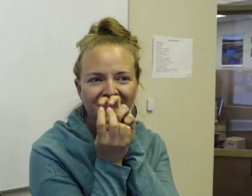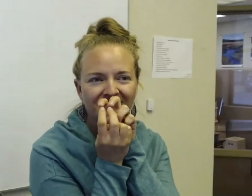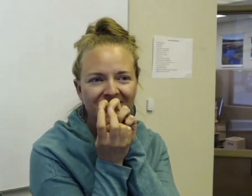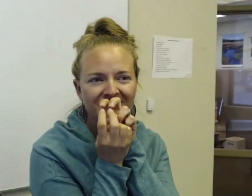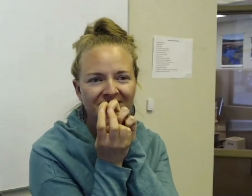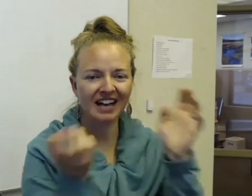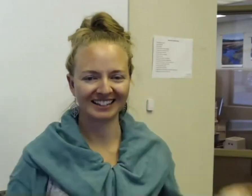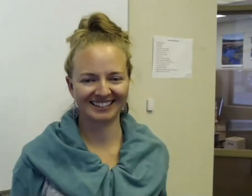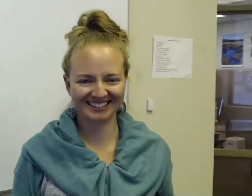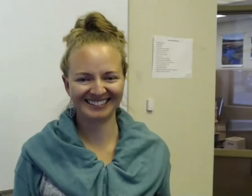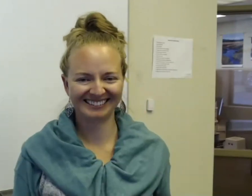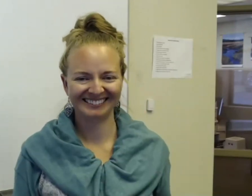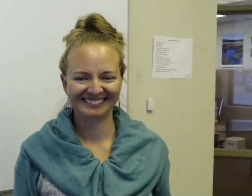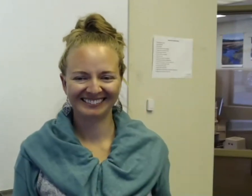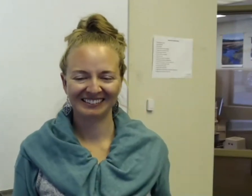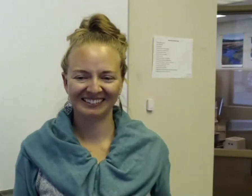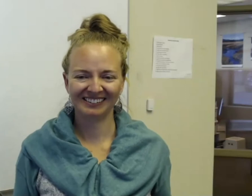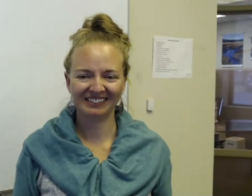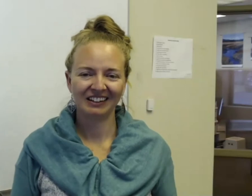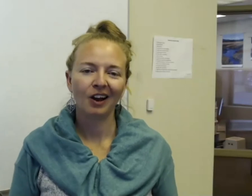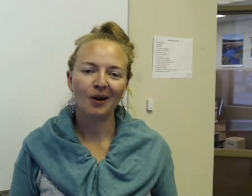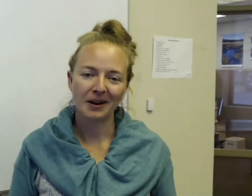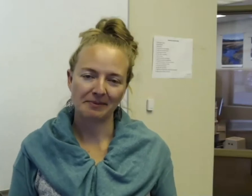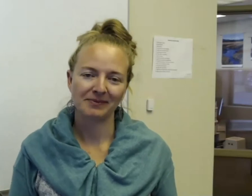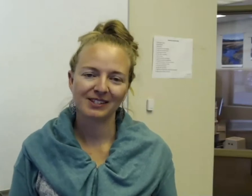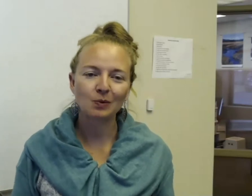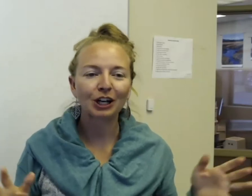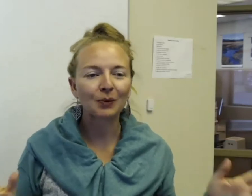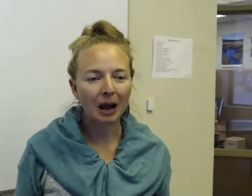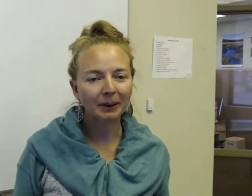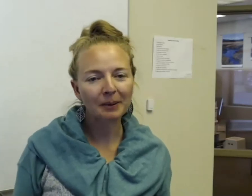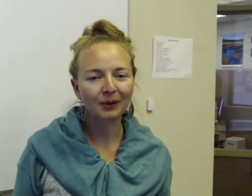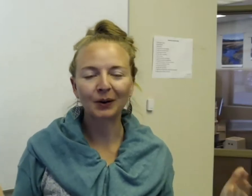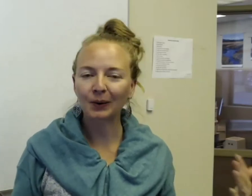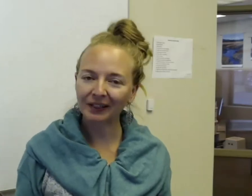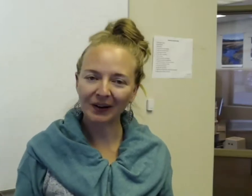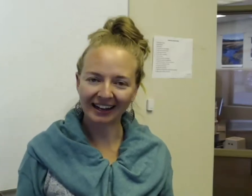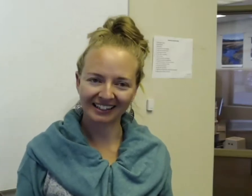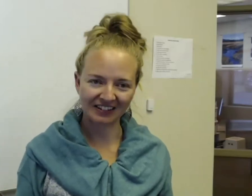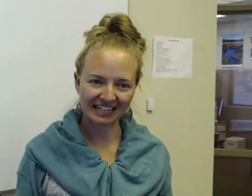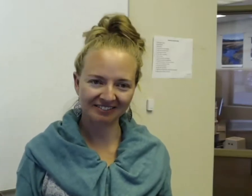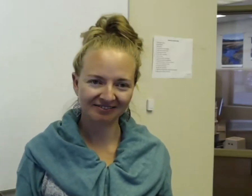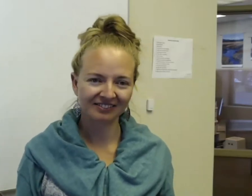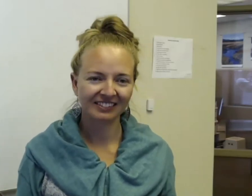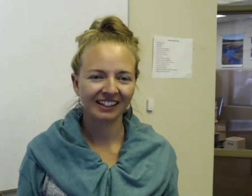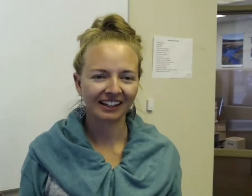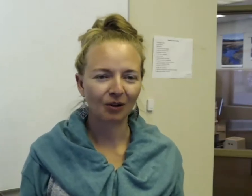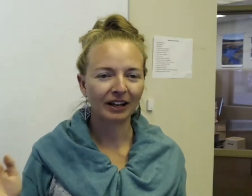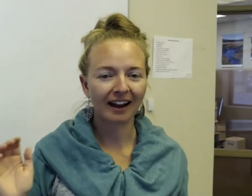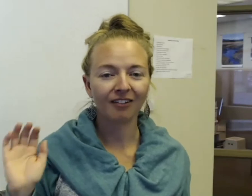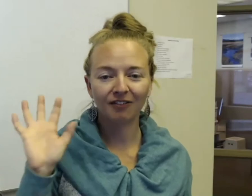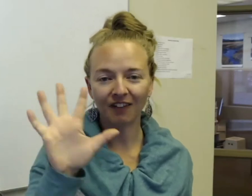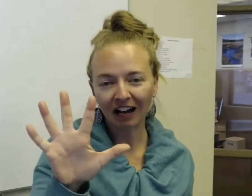Nice! Okay, so we're going to wrap it up with a quick little activity, and now we have